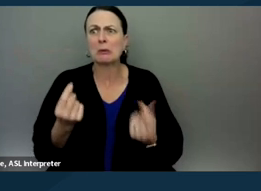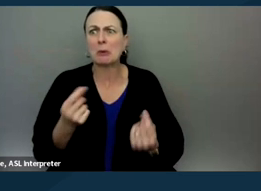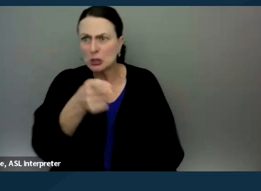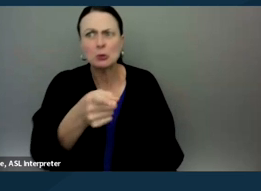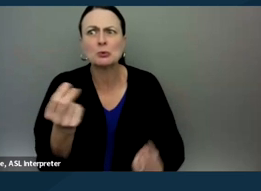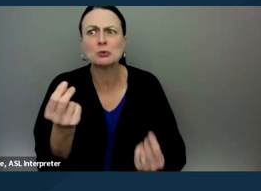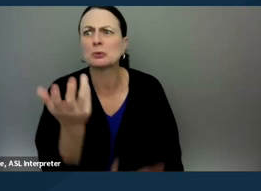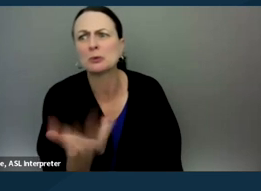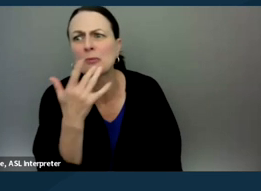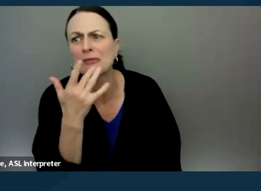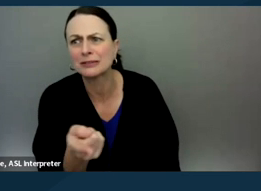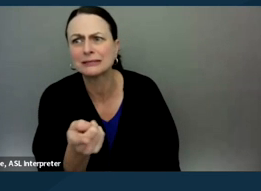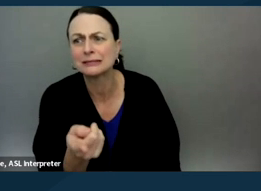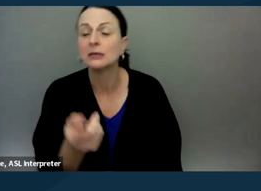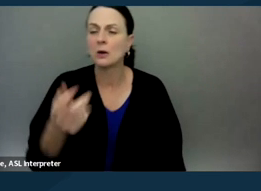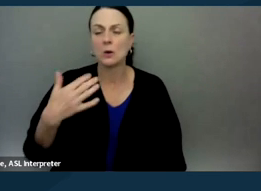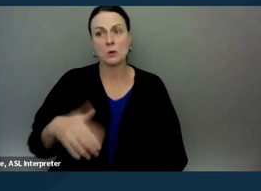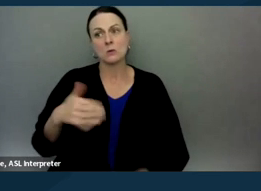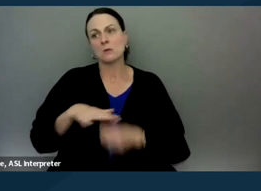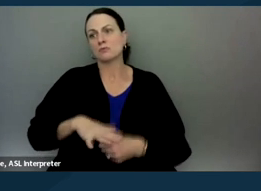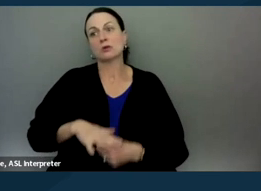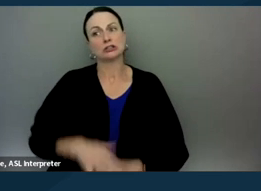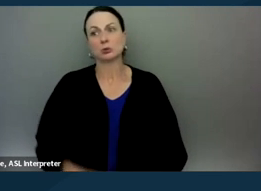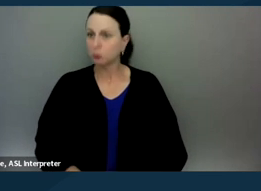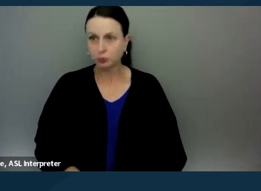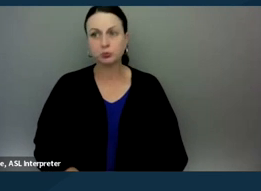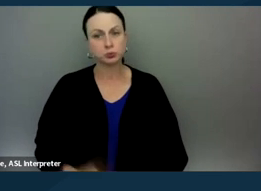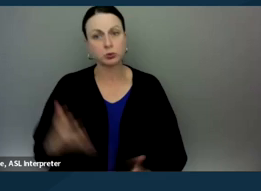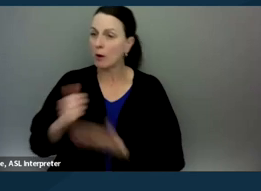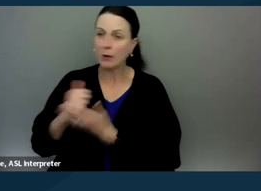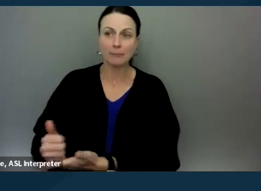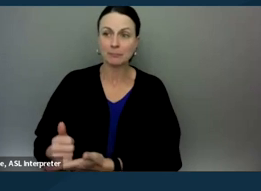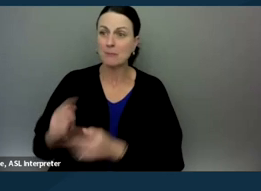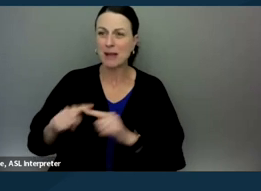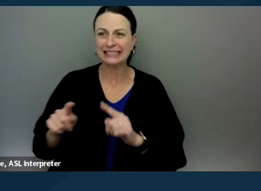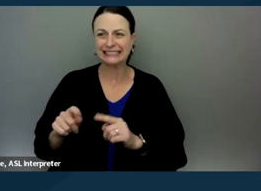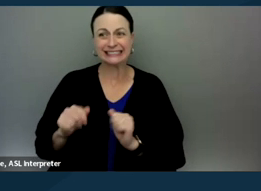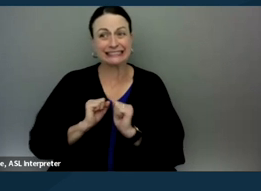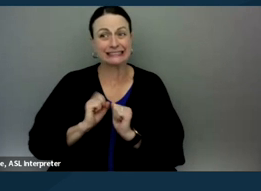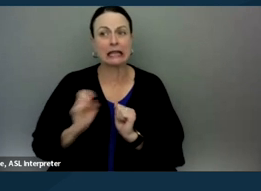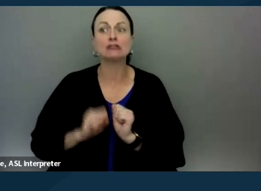And that's, you know, it creates a lot of pressure and a desire to help, which can result in us crossing the line.